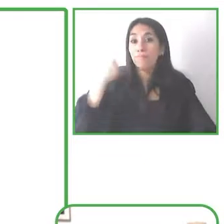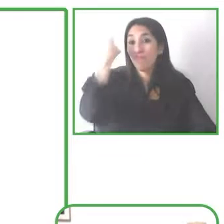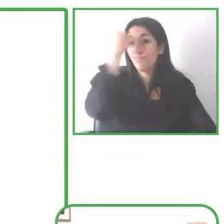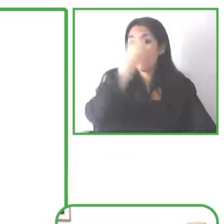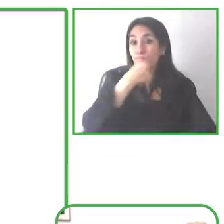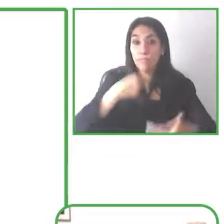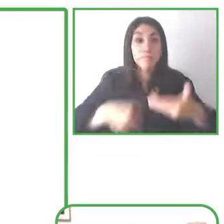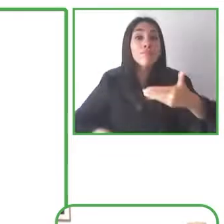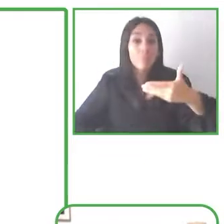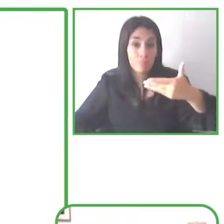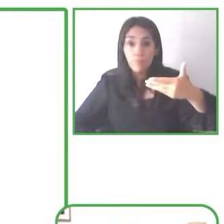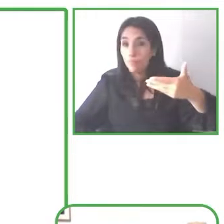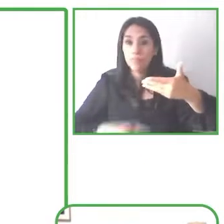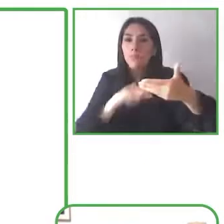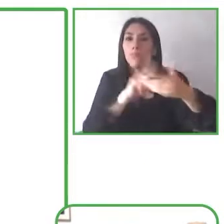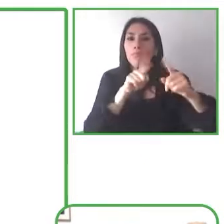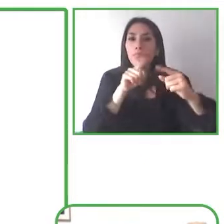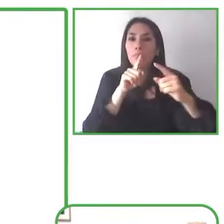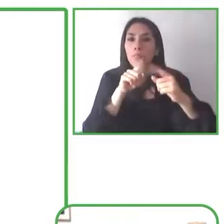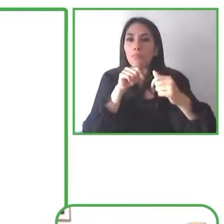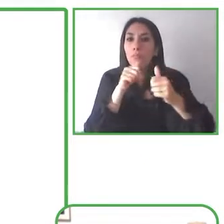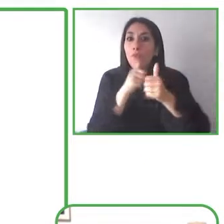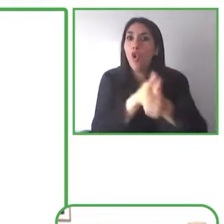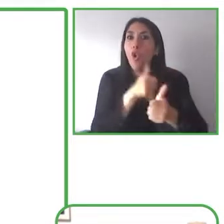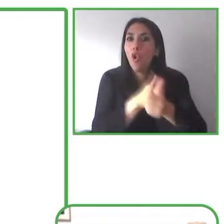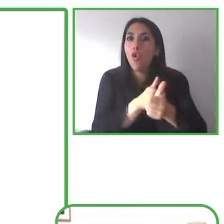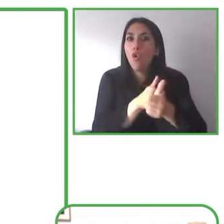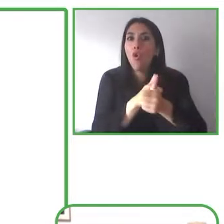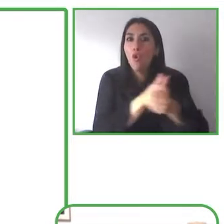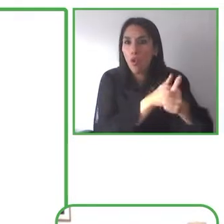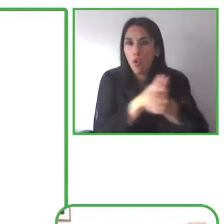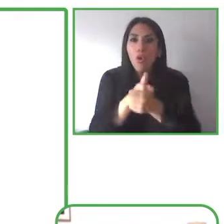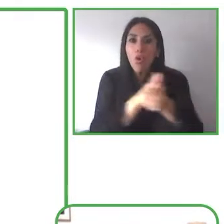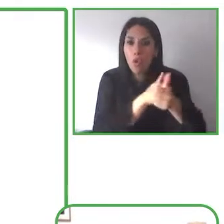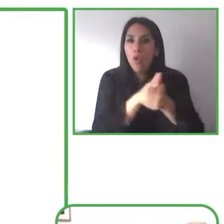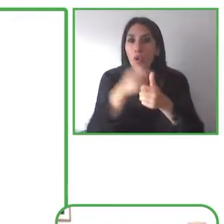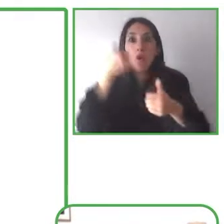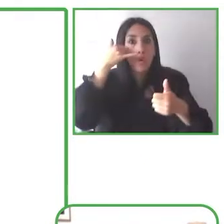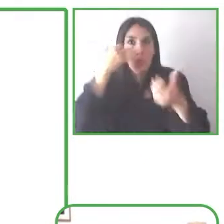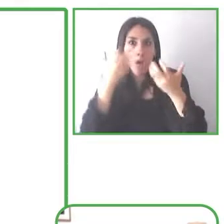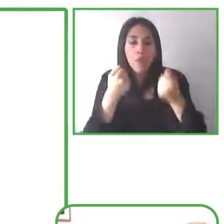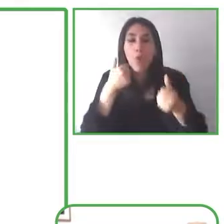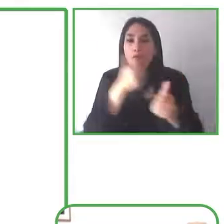send a text message you can make a phone call and you can do other things as well.